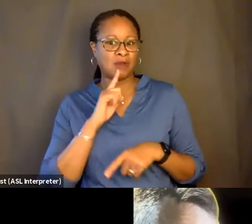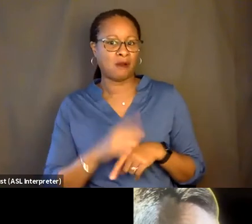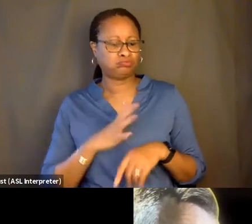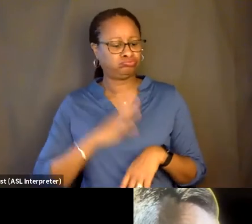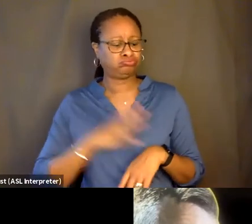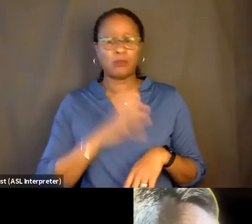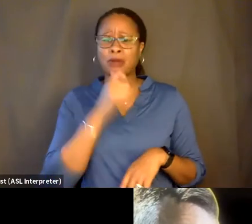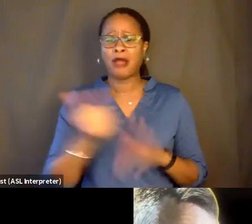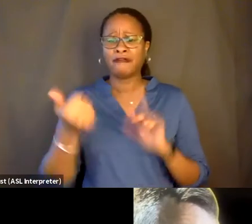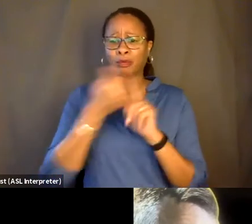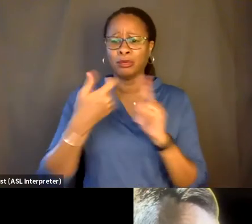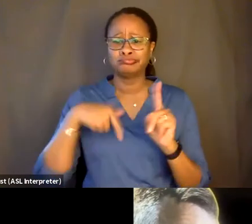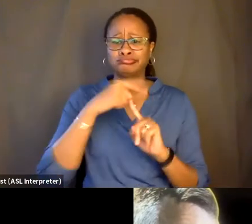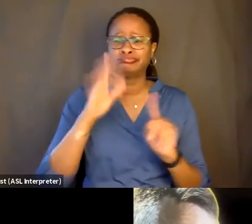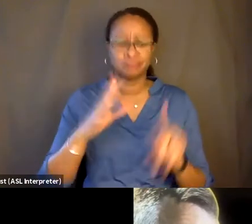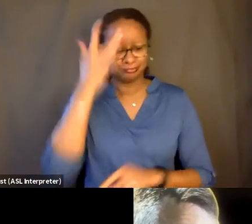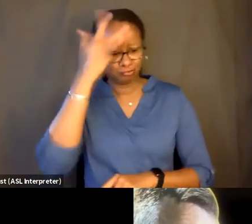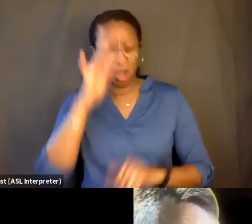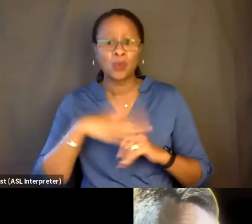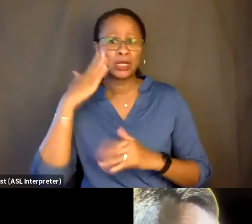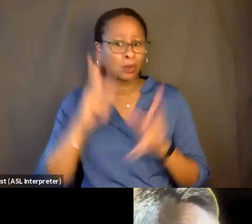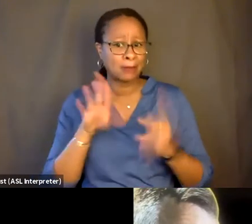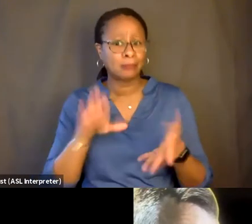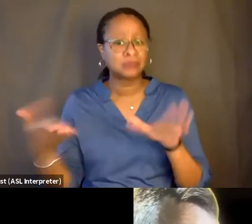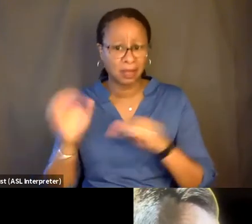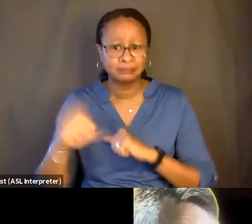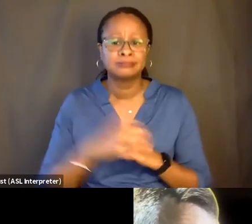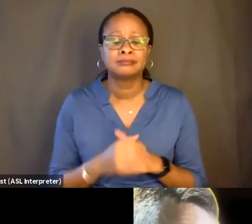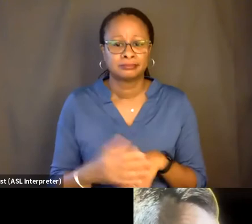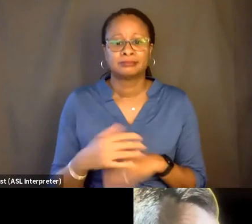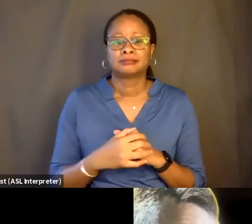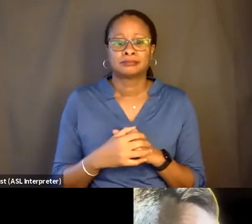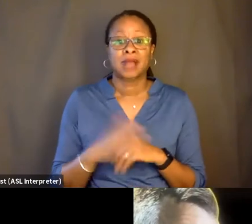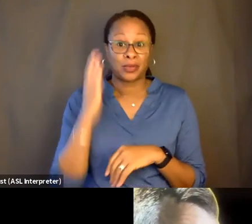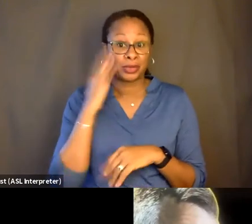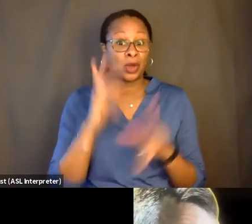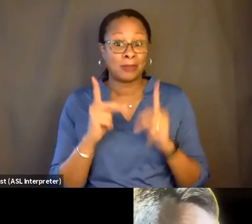[CHUCKLES] Like, we know people die. And we know people die in horrible ways.